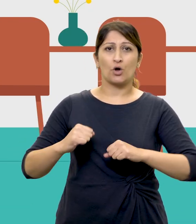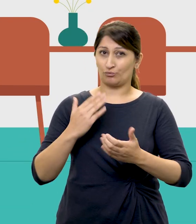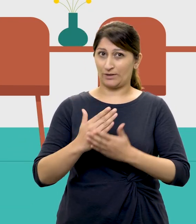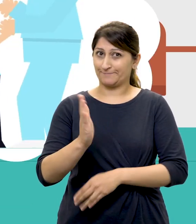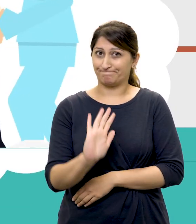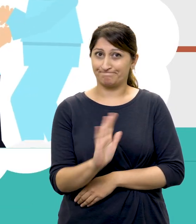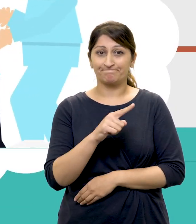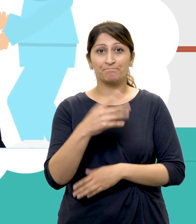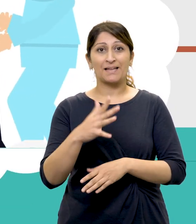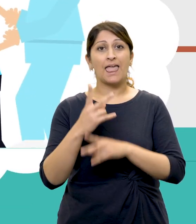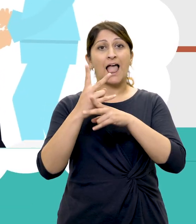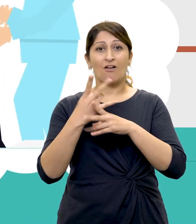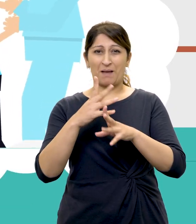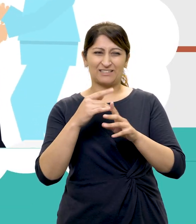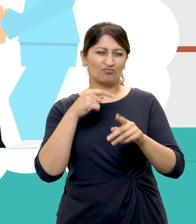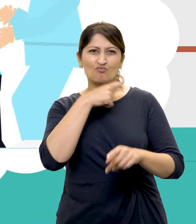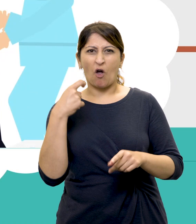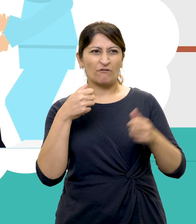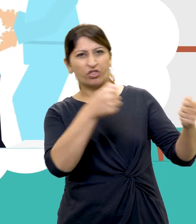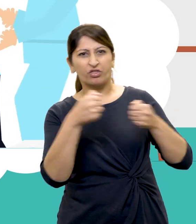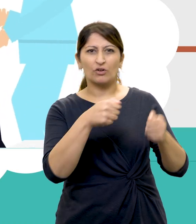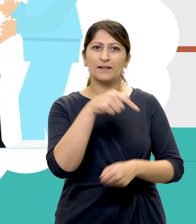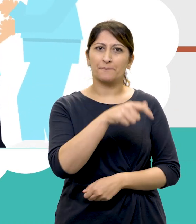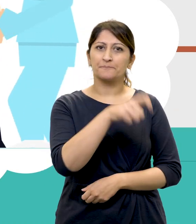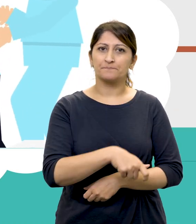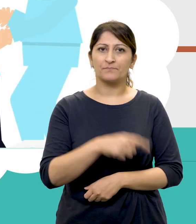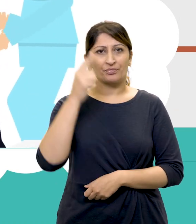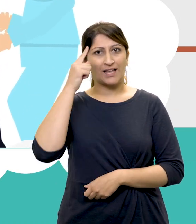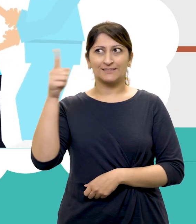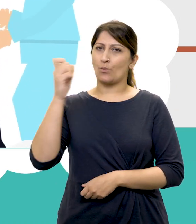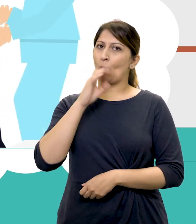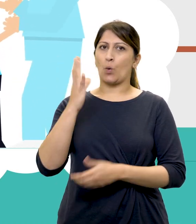They're really from her care assistant being rough with her, but she thinks people won't